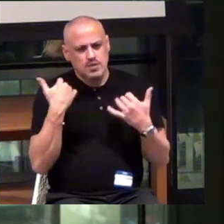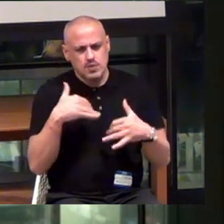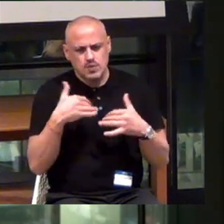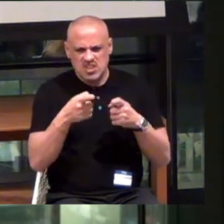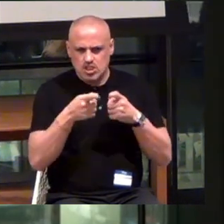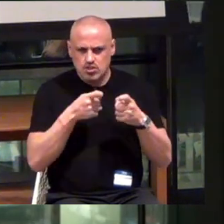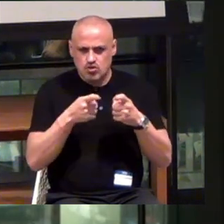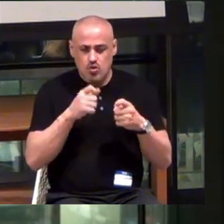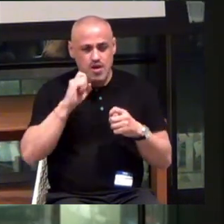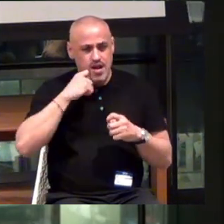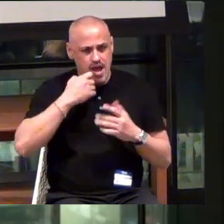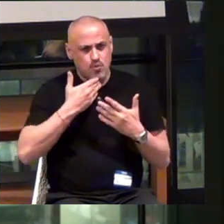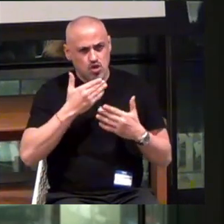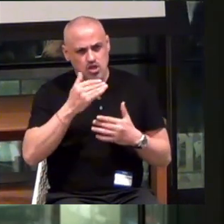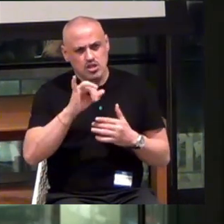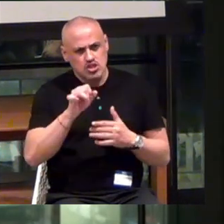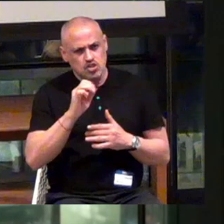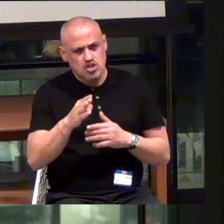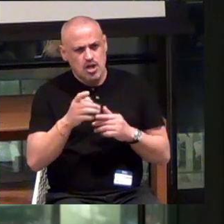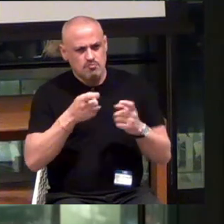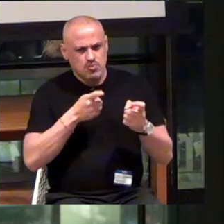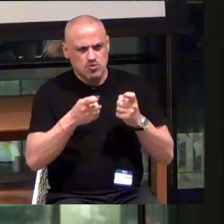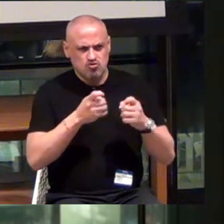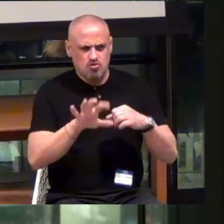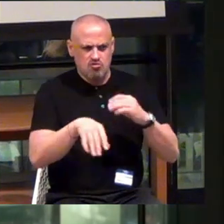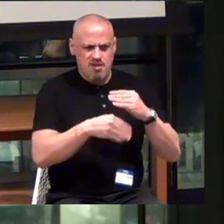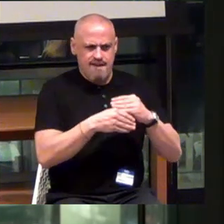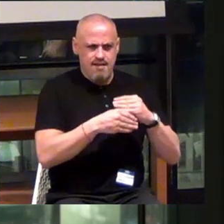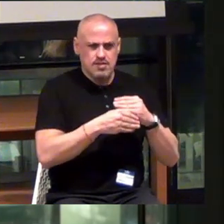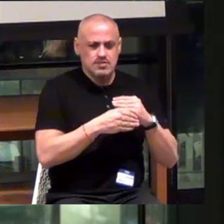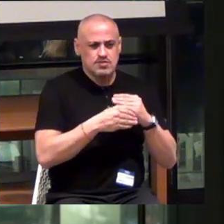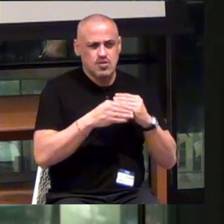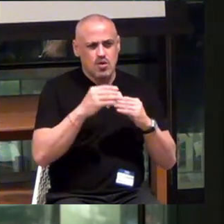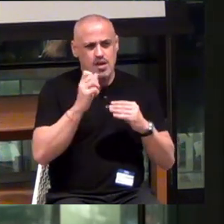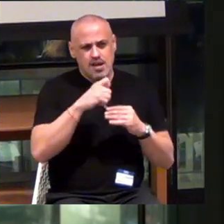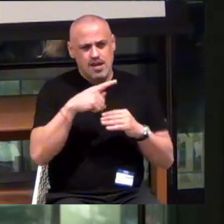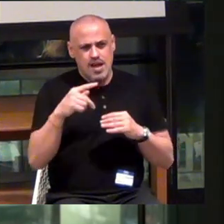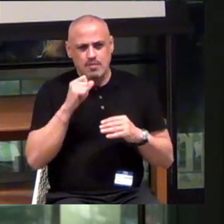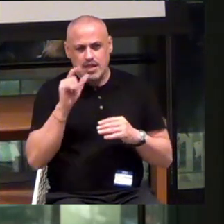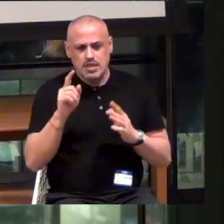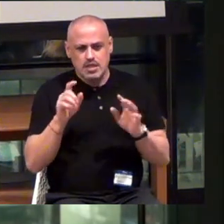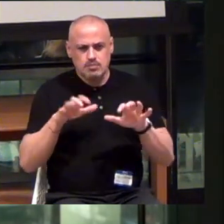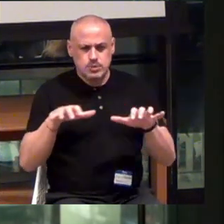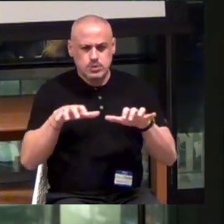Apple did a really great job putting controls on it, so apps aren't just buzz buzz buzz buzz buzz, look at me, look at me.